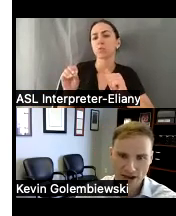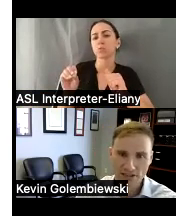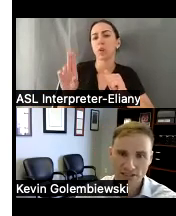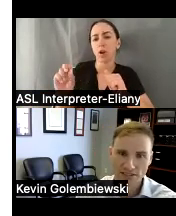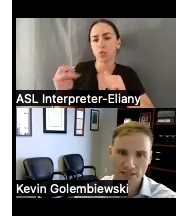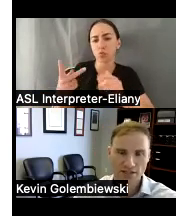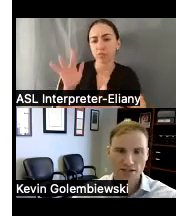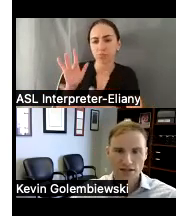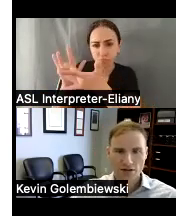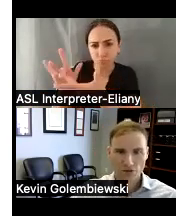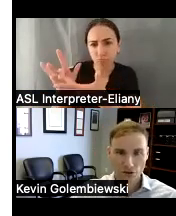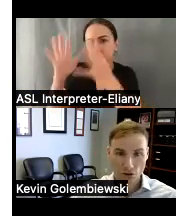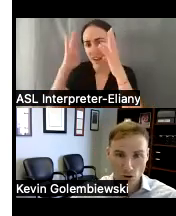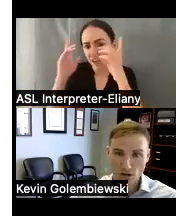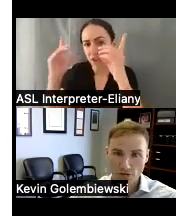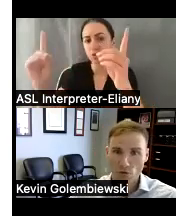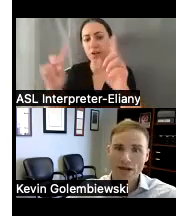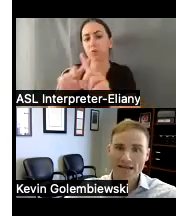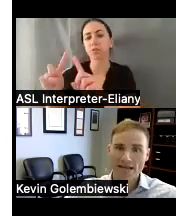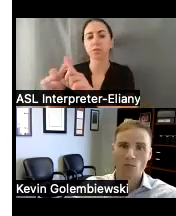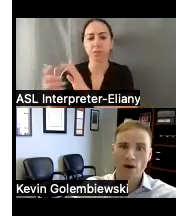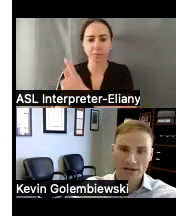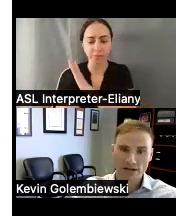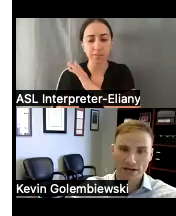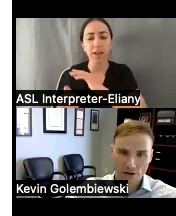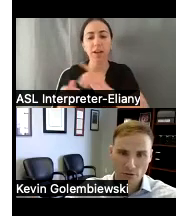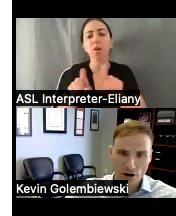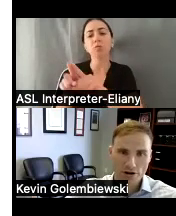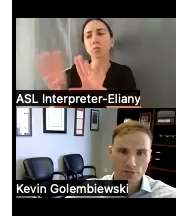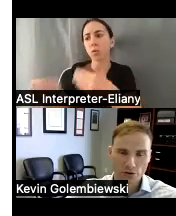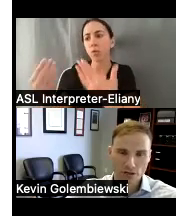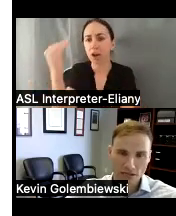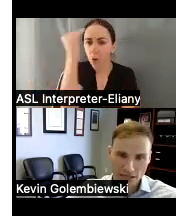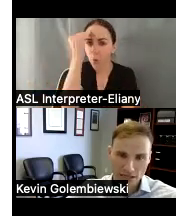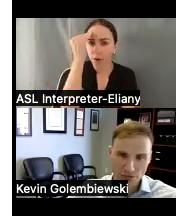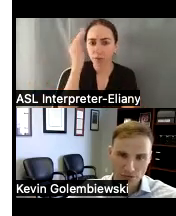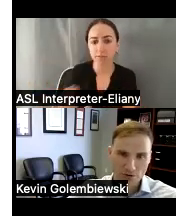strategies with the goal of raising awareness among the broader community of the issues that